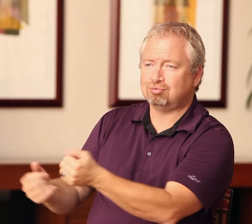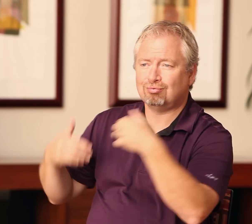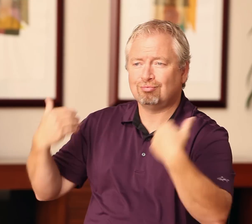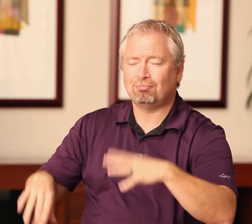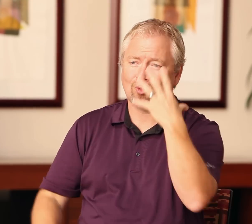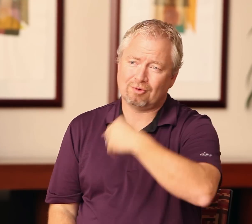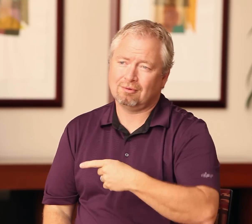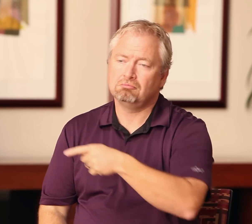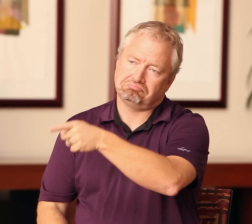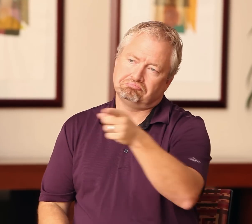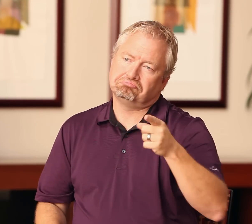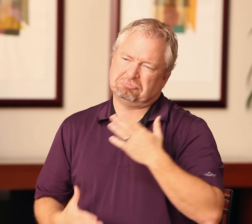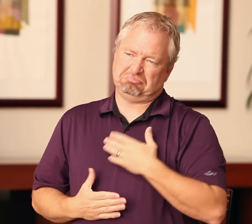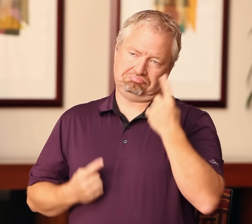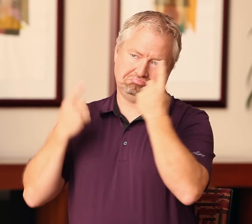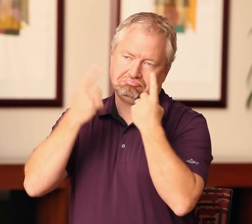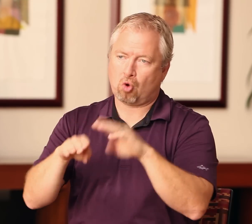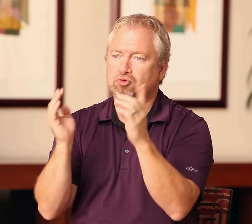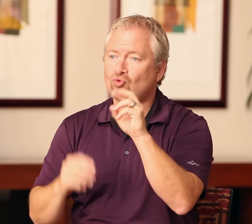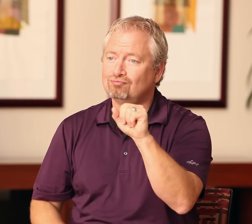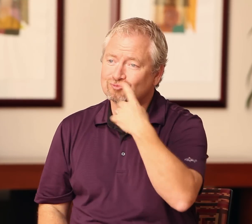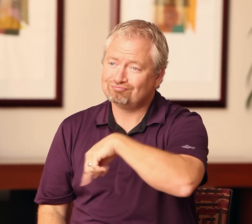It's beautiful. So, please consider opening doors for more CDIs. Thanks!